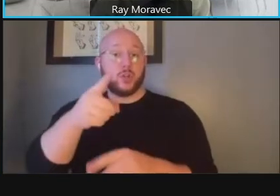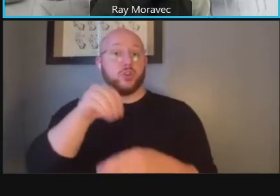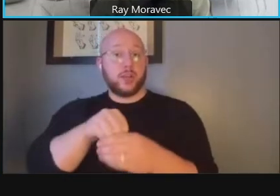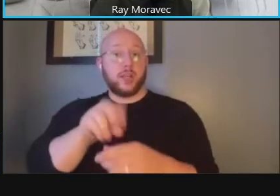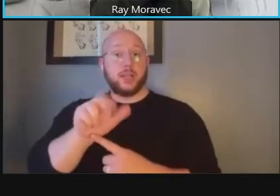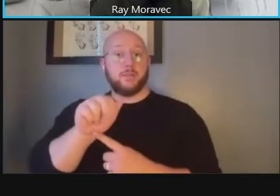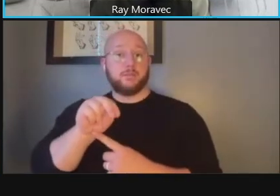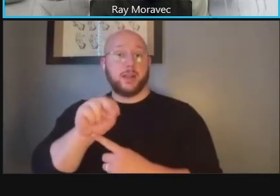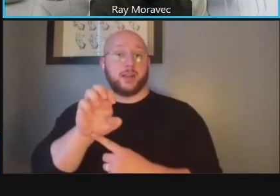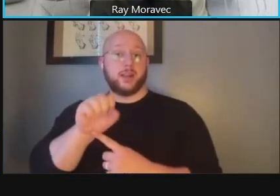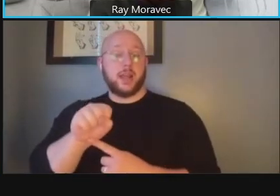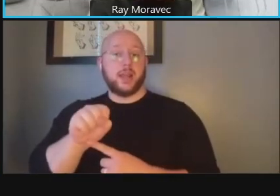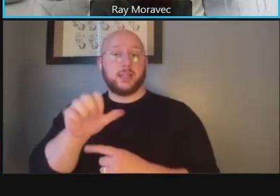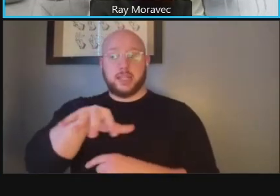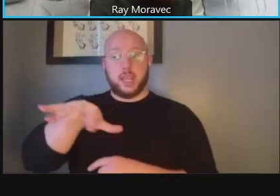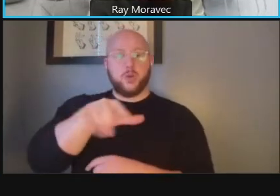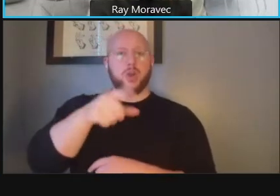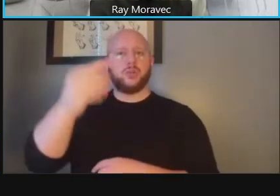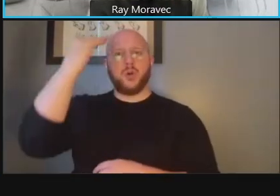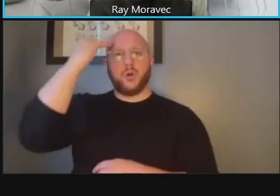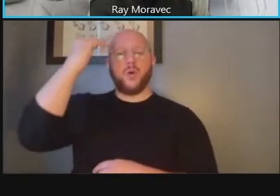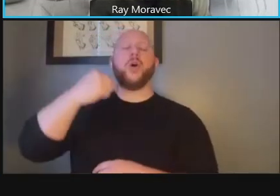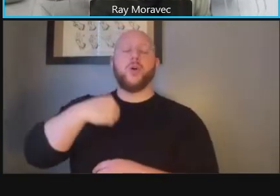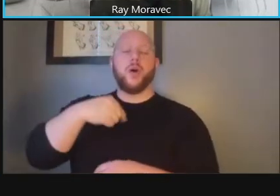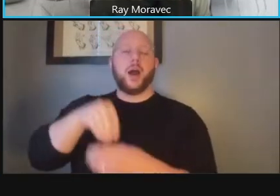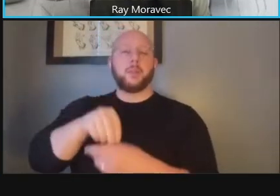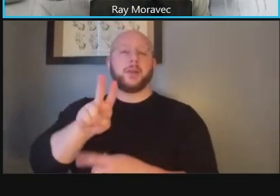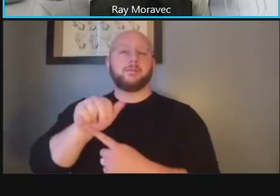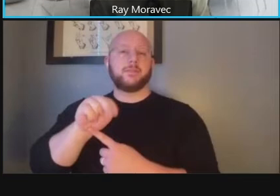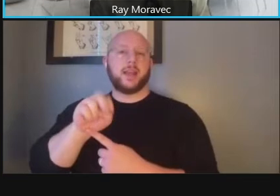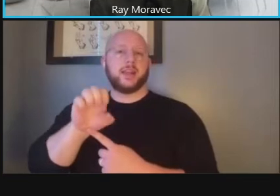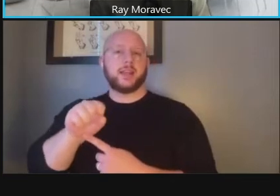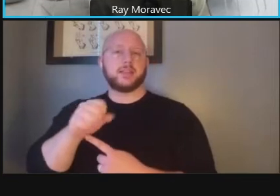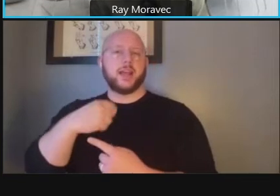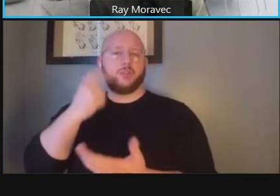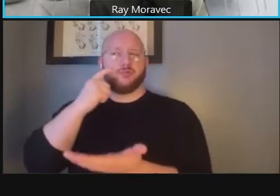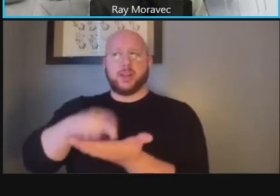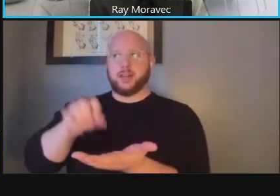are and what service you're accessing if you go to the next slide that shows the van ness